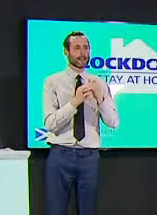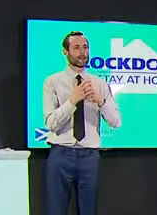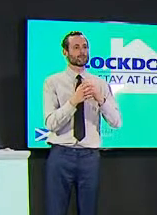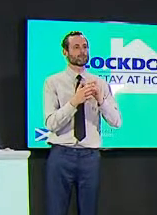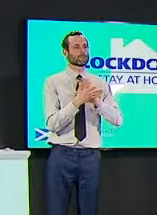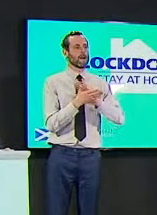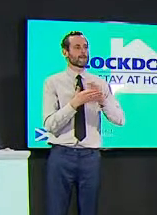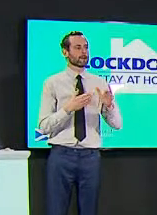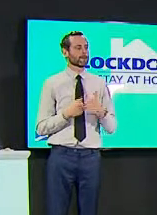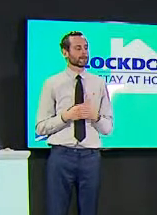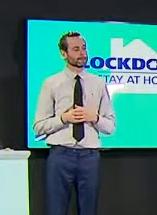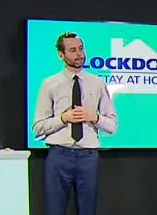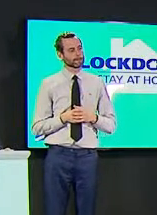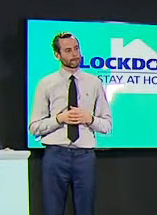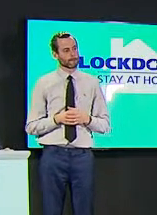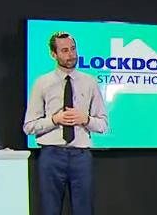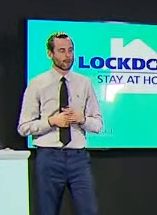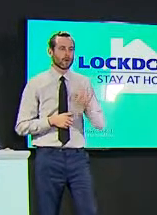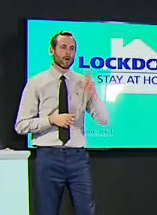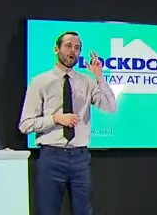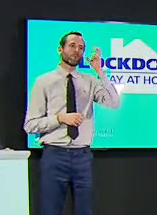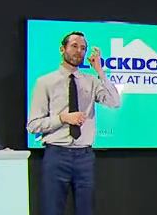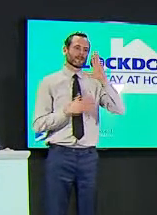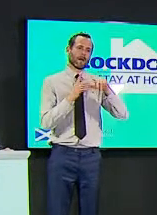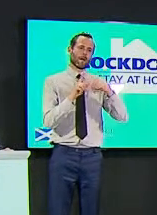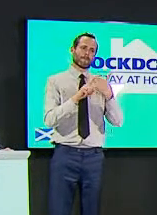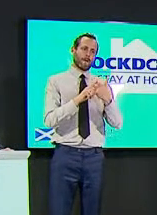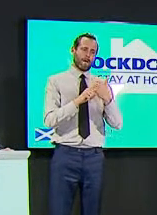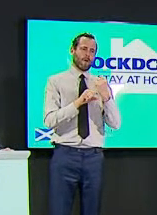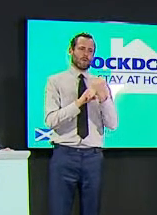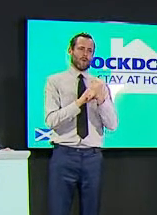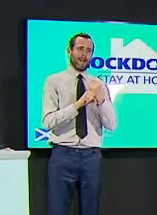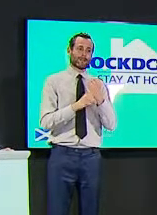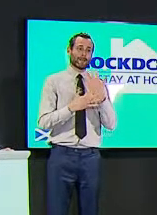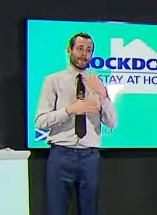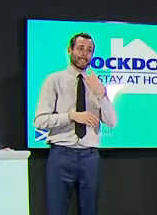professor mark woolhouse also said yesterday that gradually easing restrictions as the government